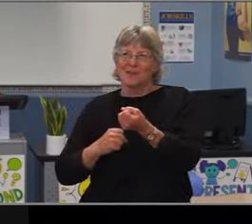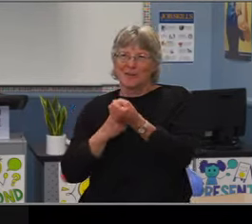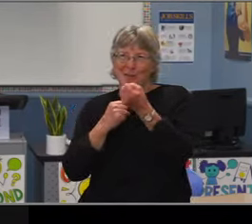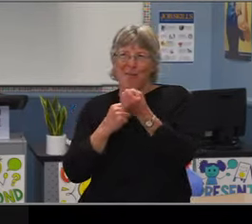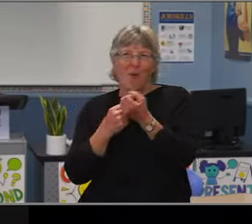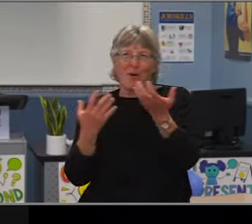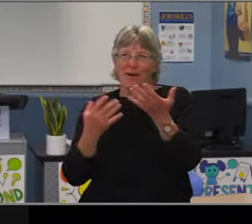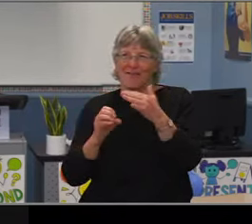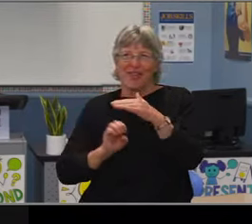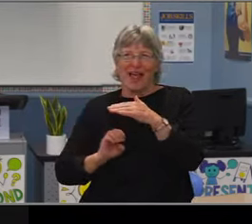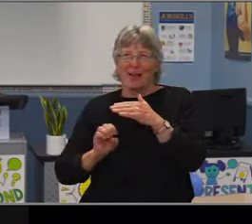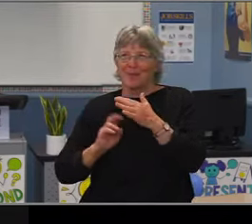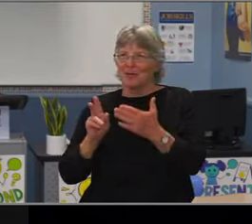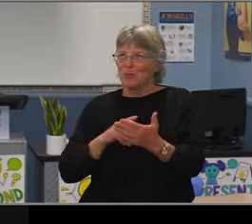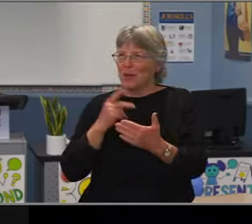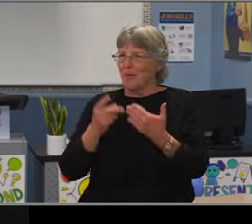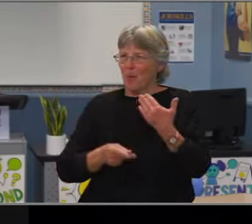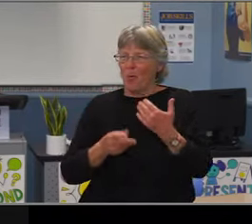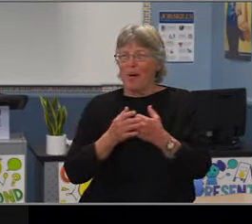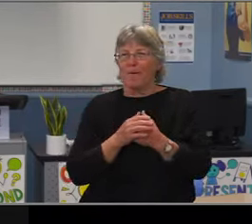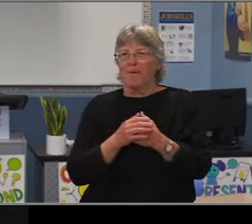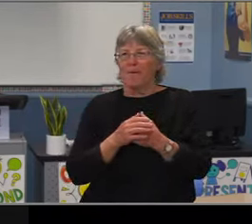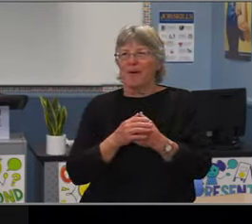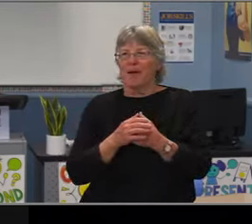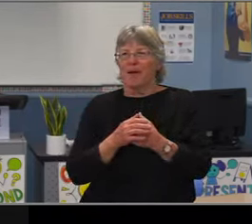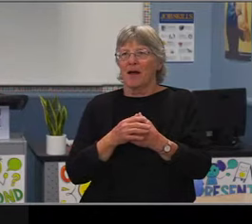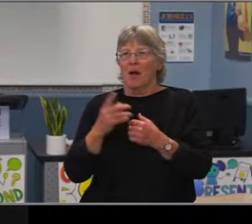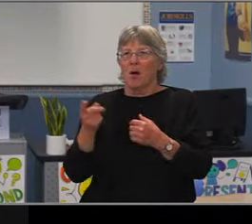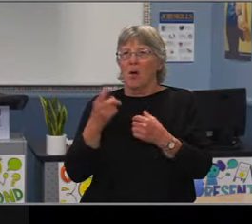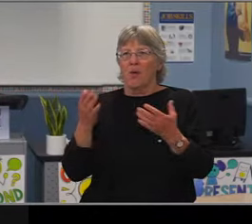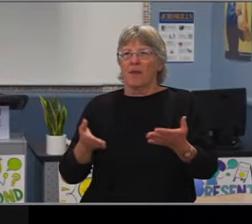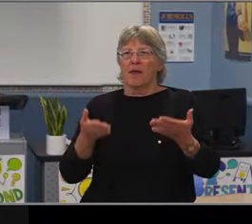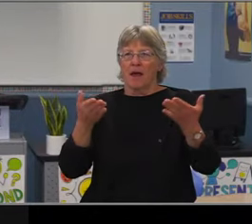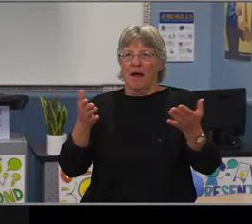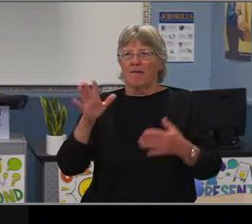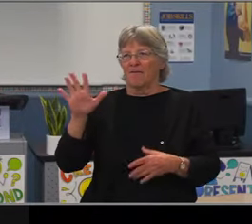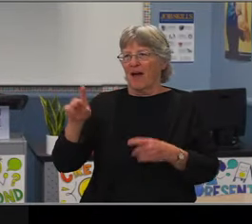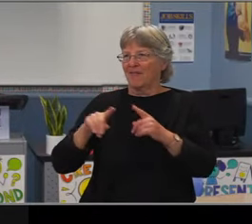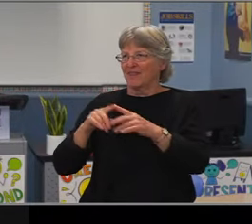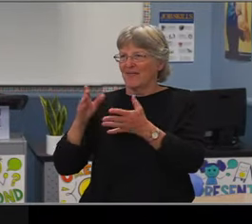Yes. Dr. Benitez. Yes. Madam chair could we just get a quick explanation